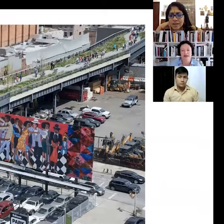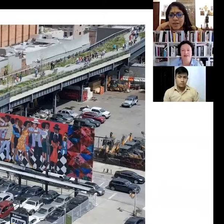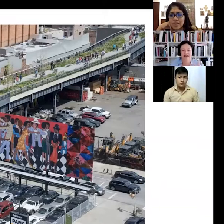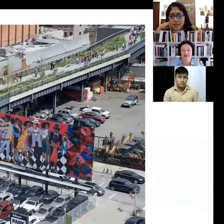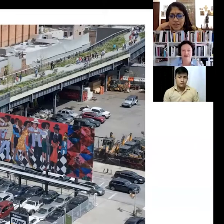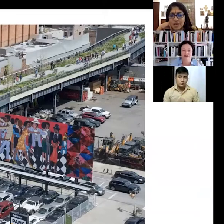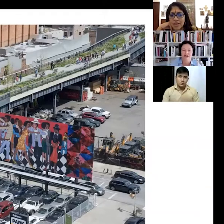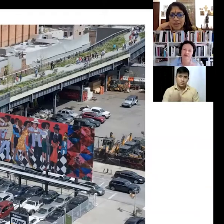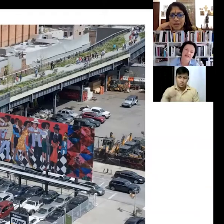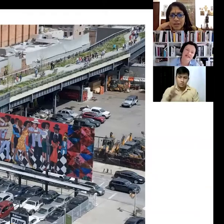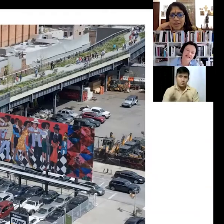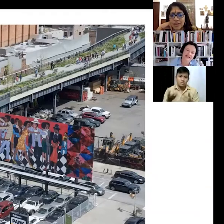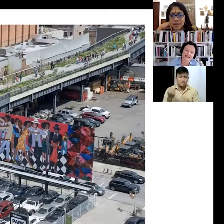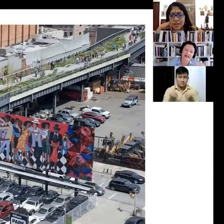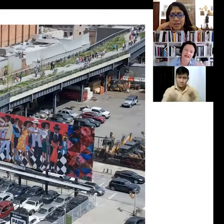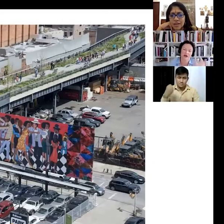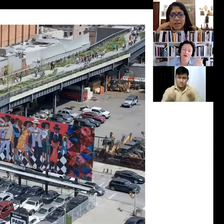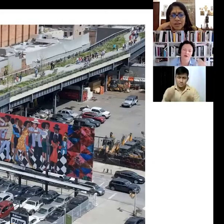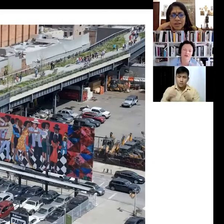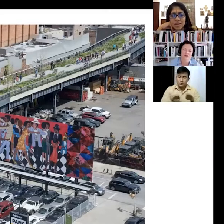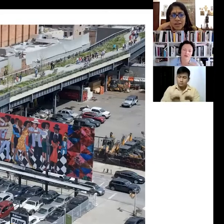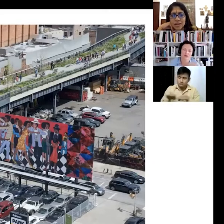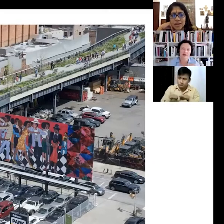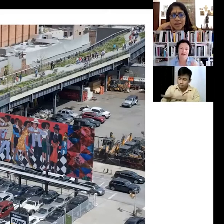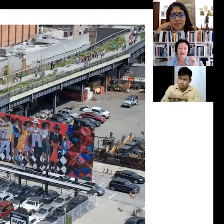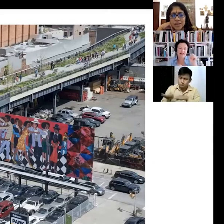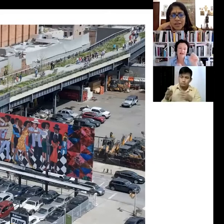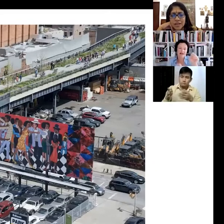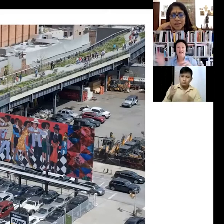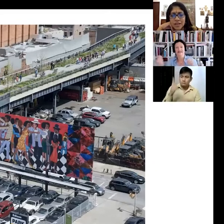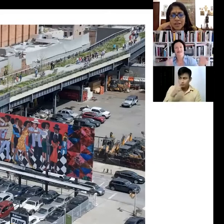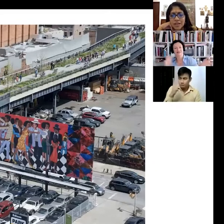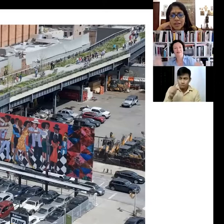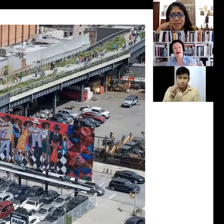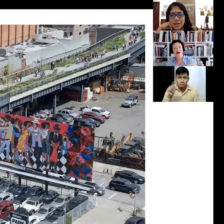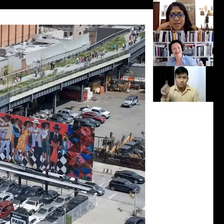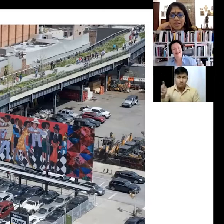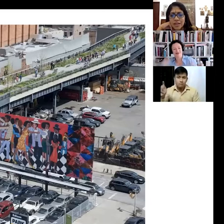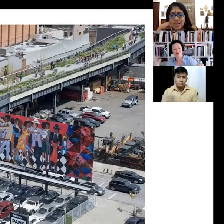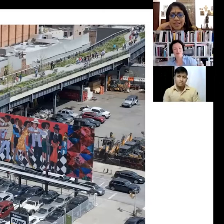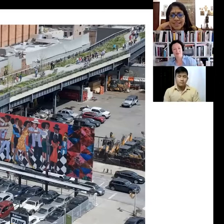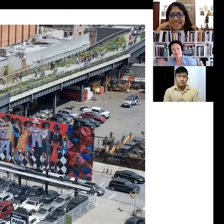10th avenue you can see this, and our goal was to sort of give hints to the public and to the people